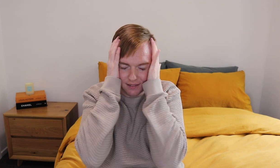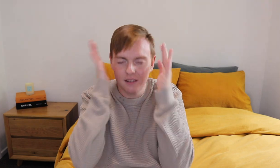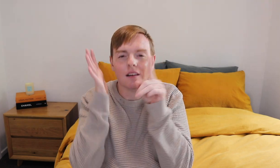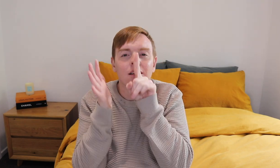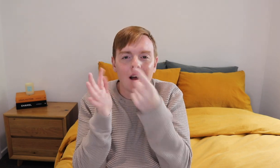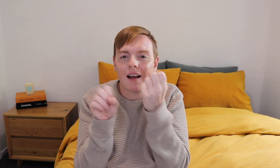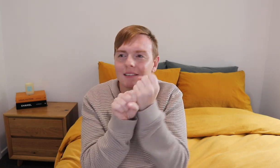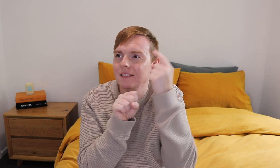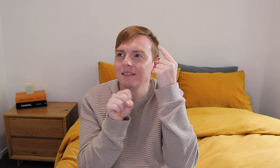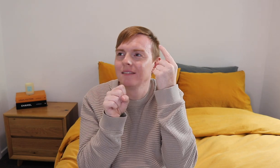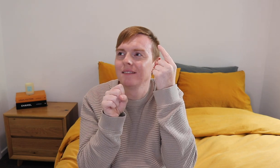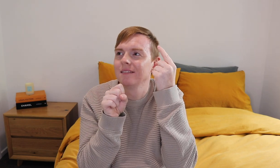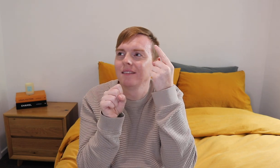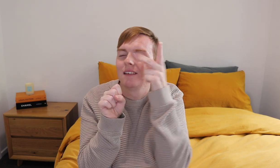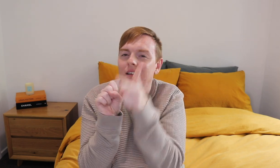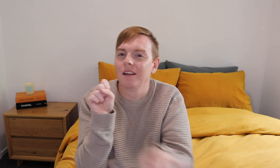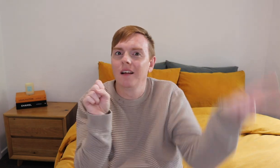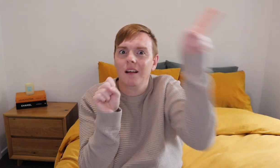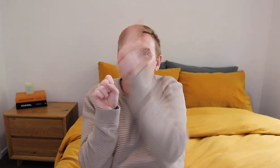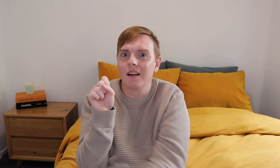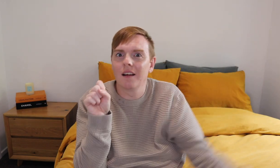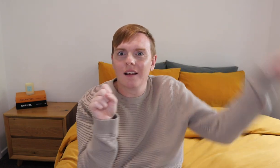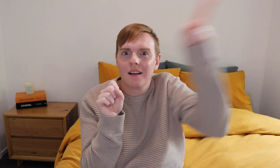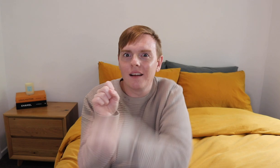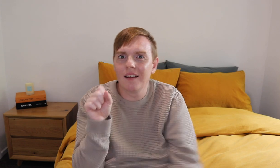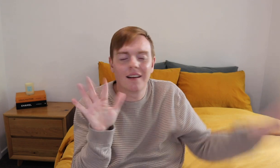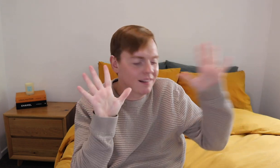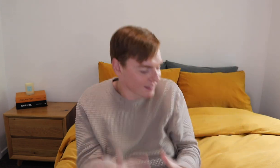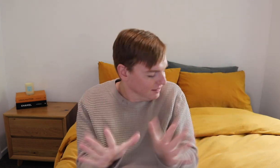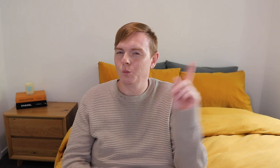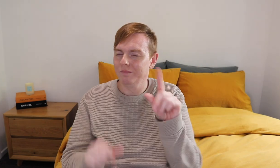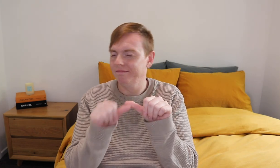I never get tired of it to watch on repeat.